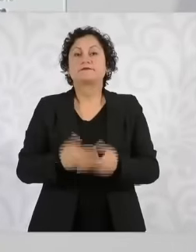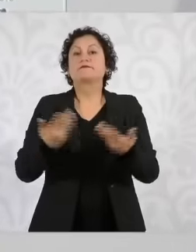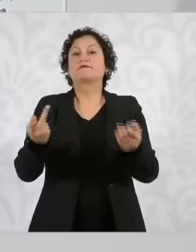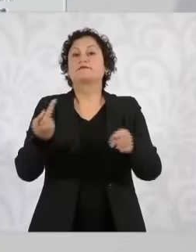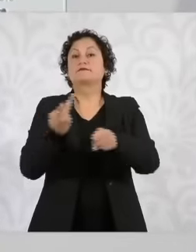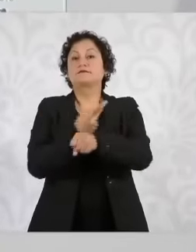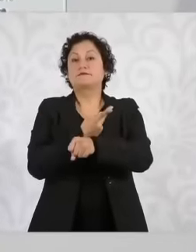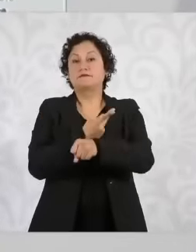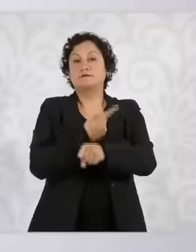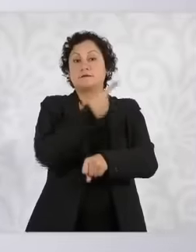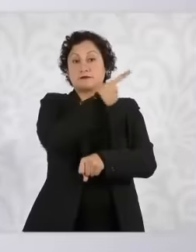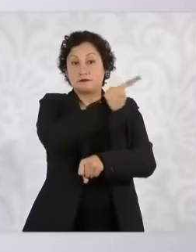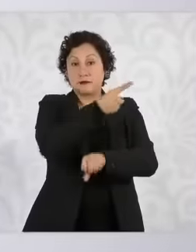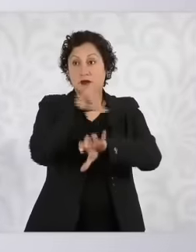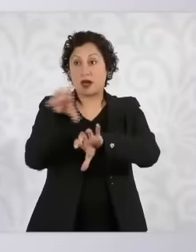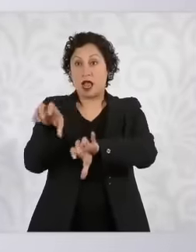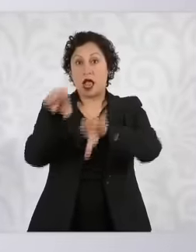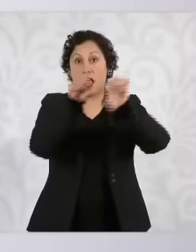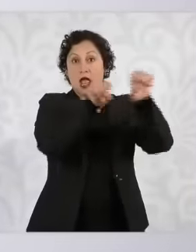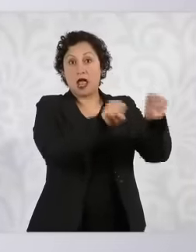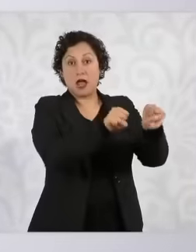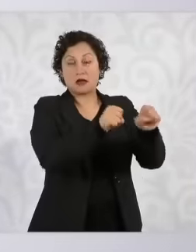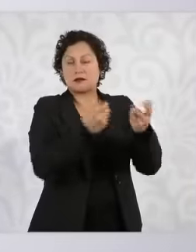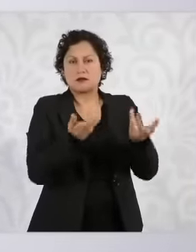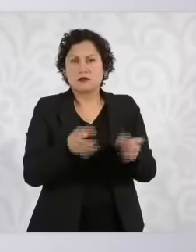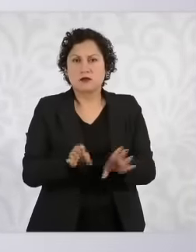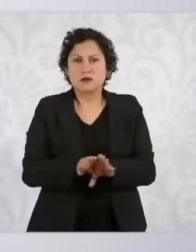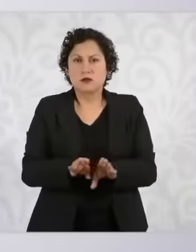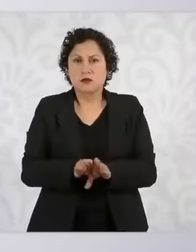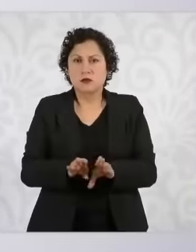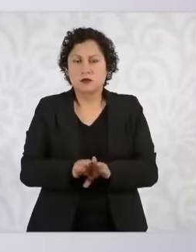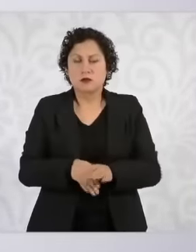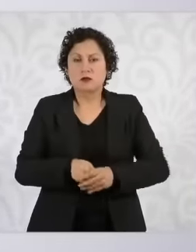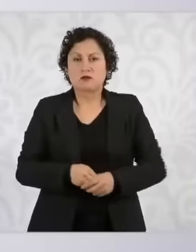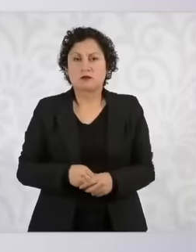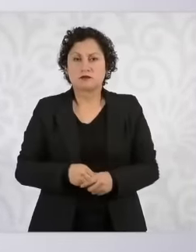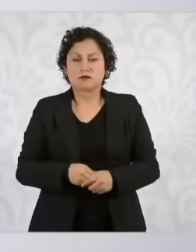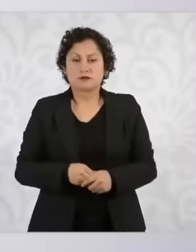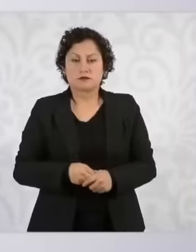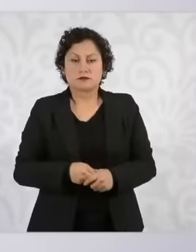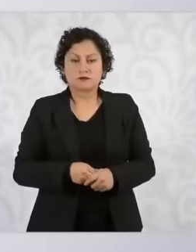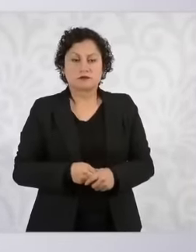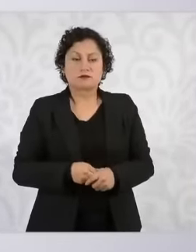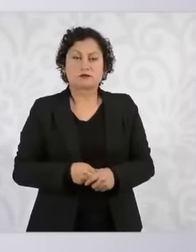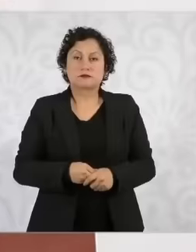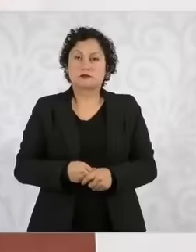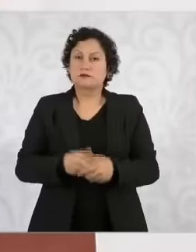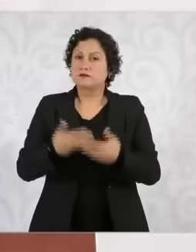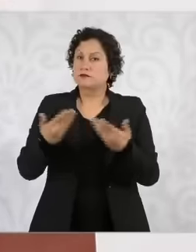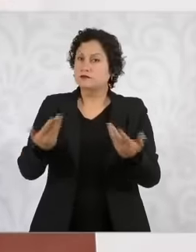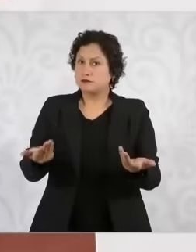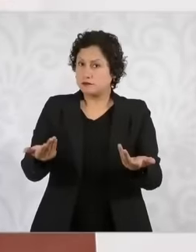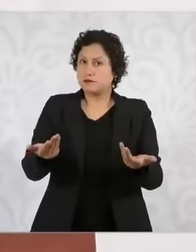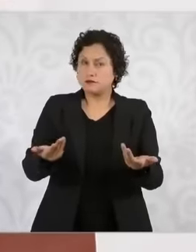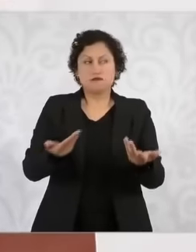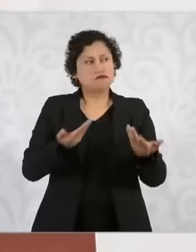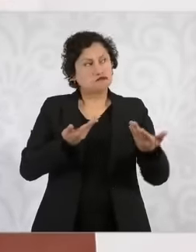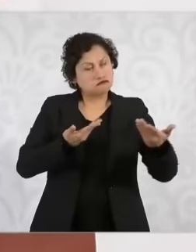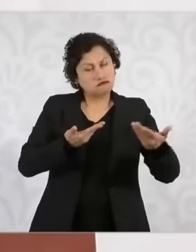? There is coordination and there will continue to be coordination